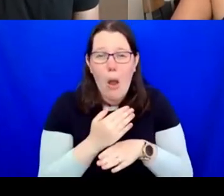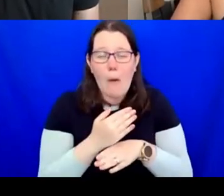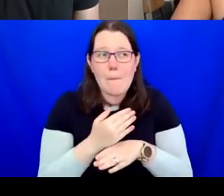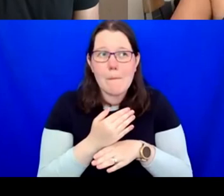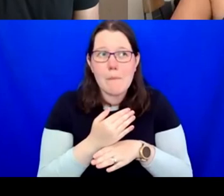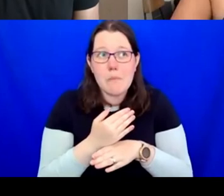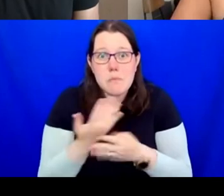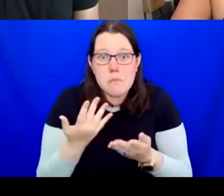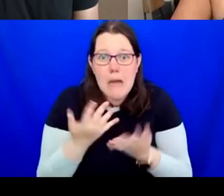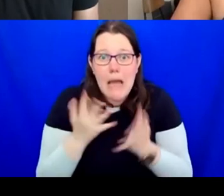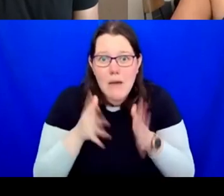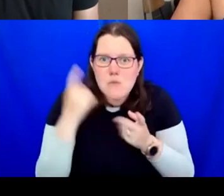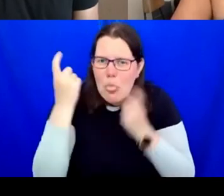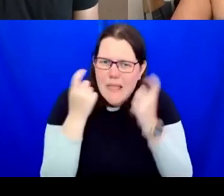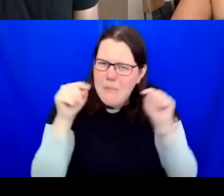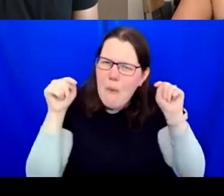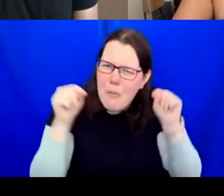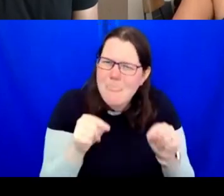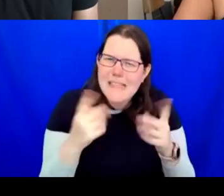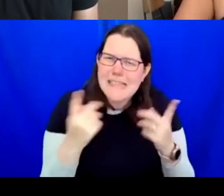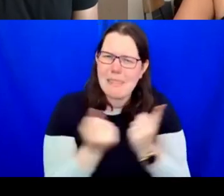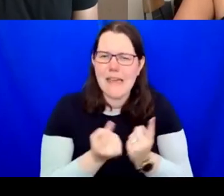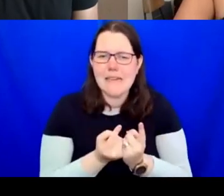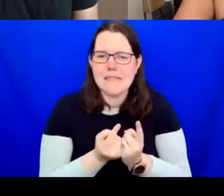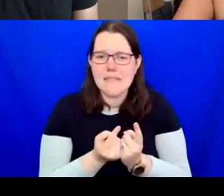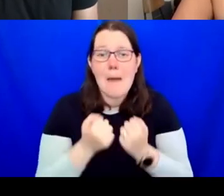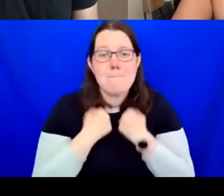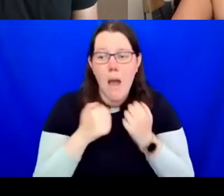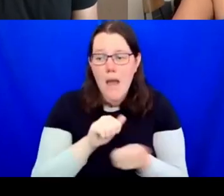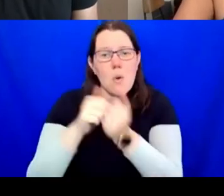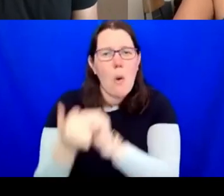that say something and I look, I've been designated as the person to do these